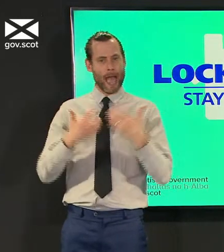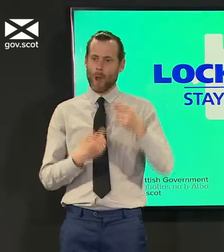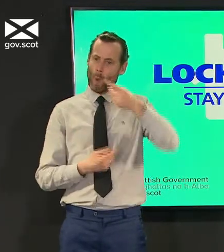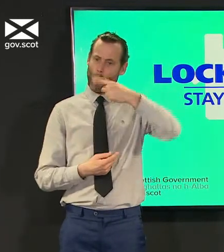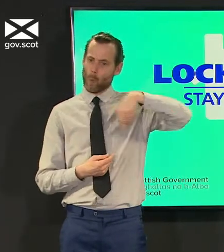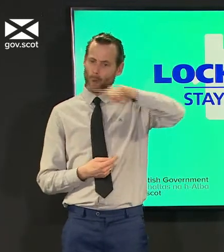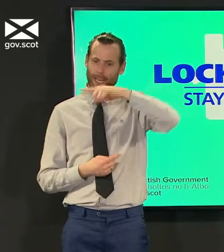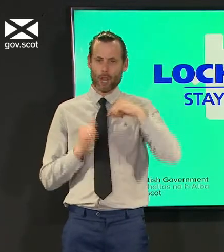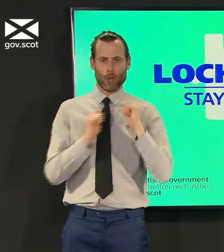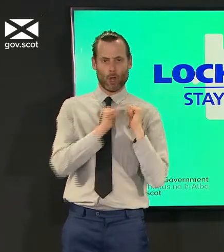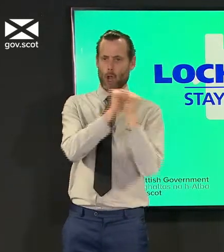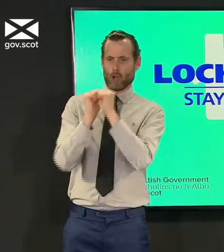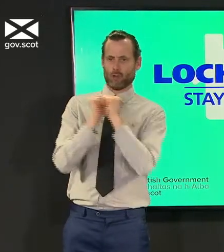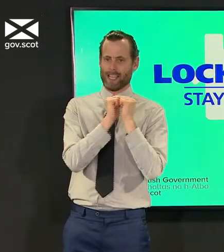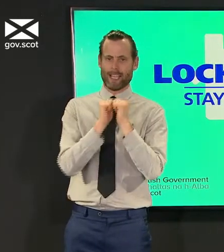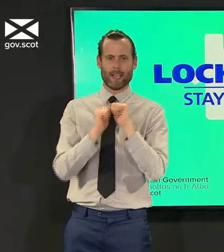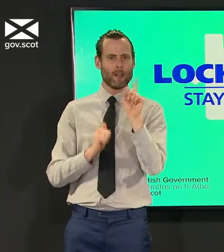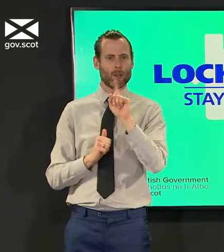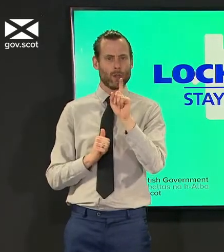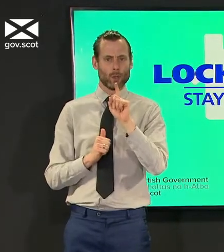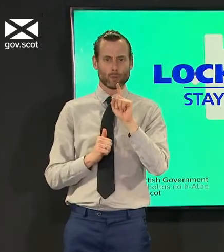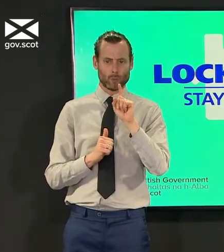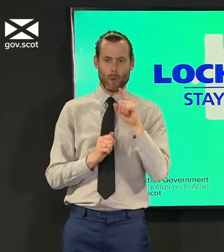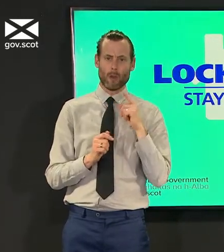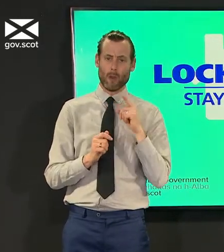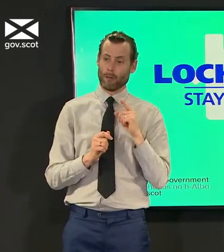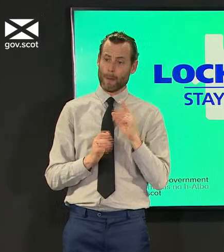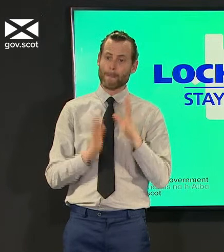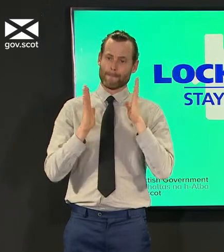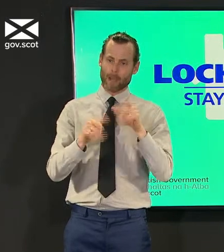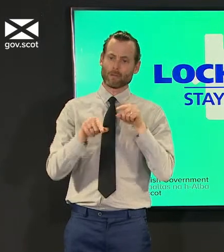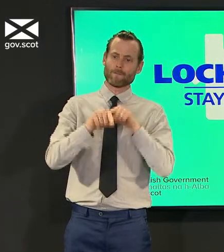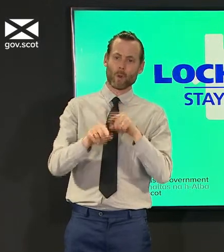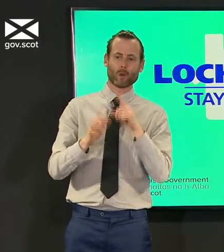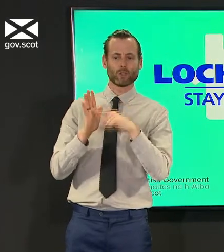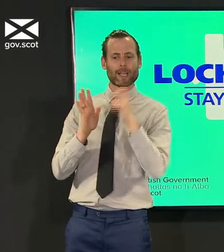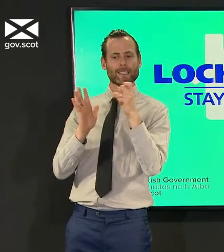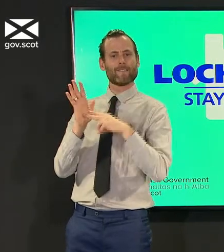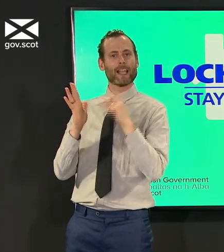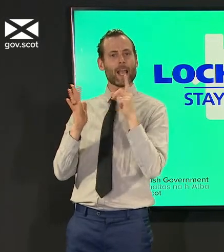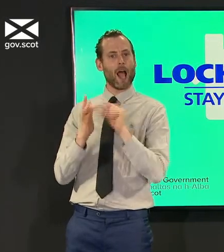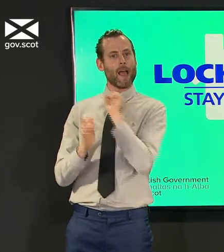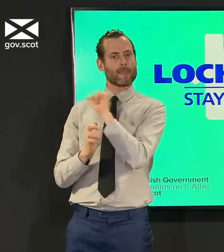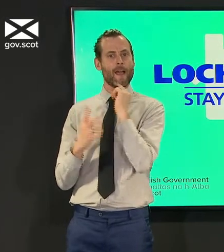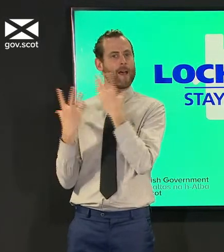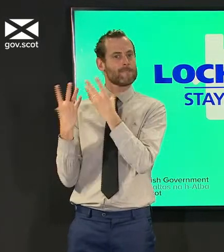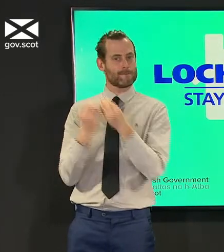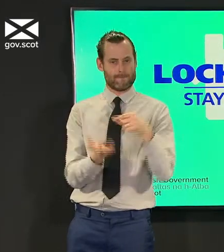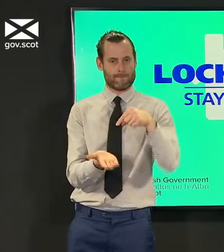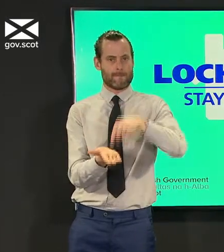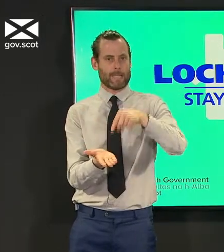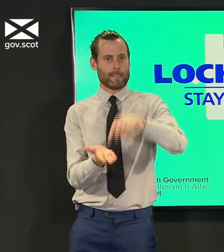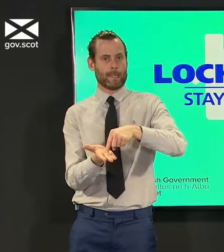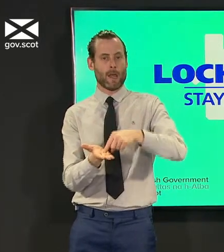agreeing to go with the jcvi guidance on what we do on the next phase of the vaccine program